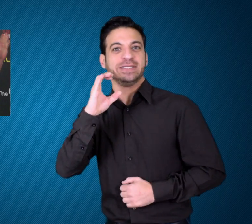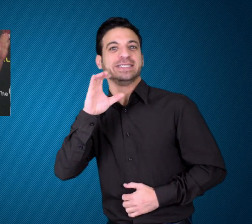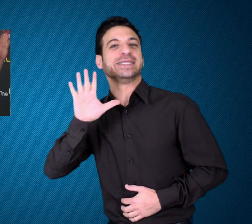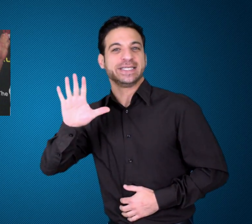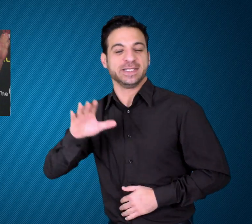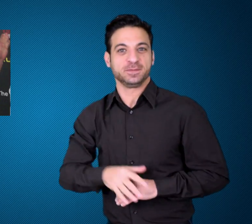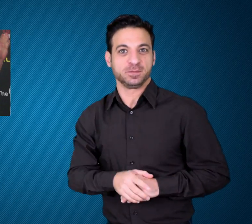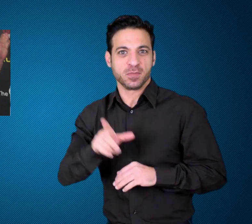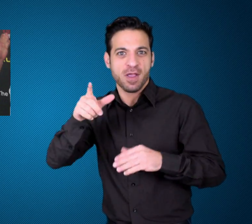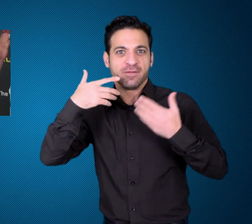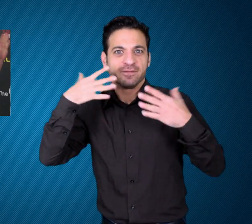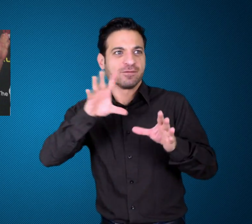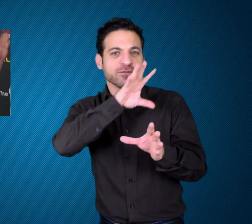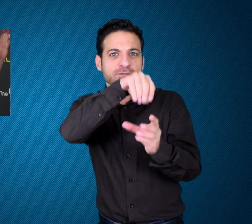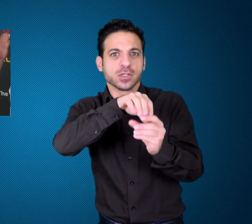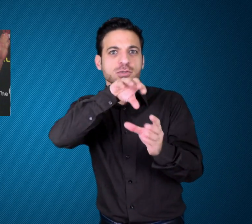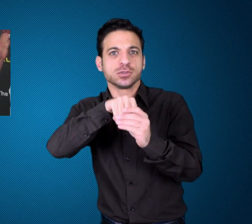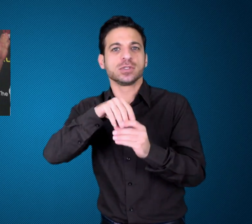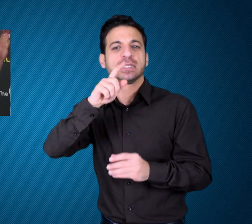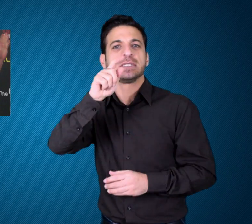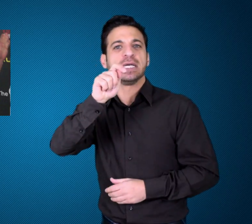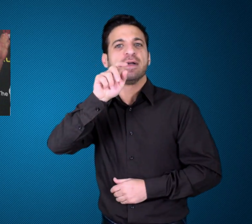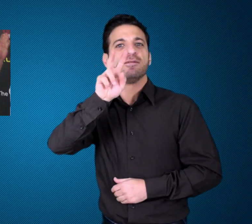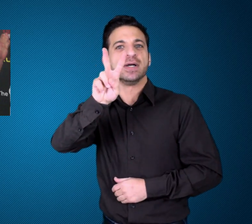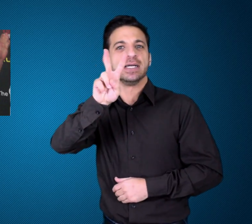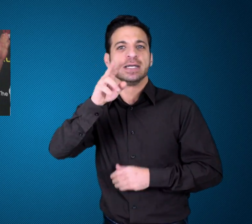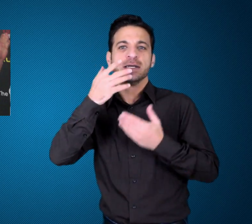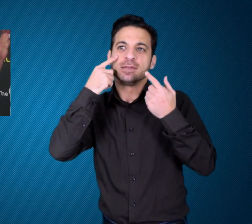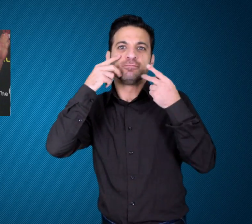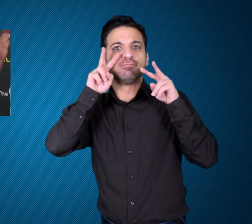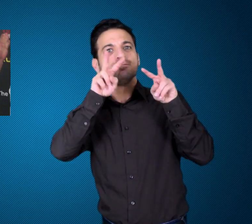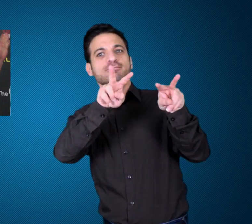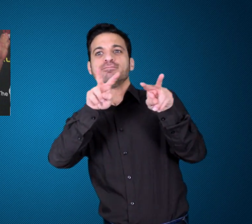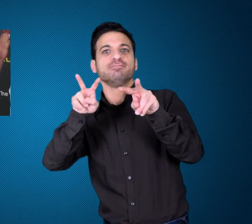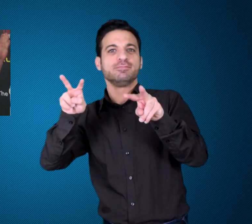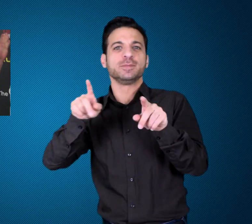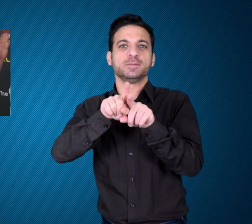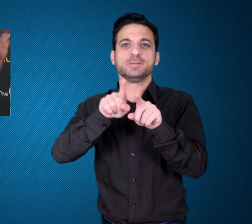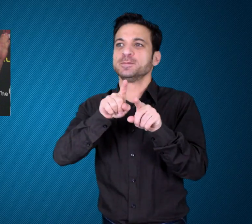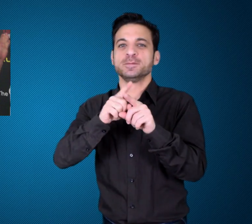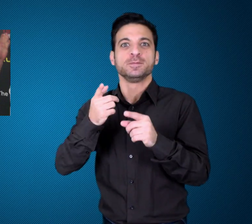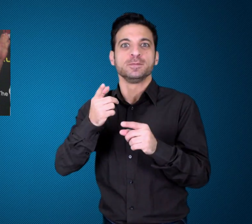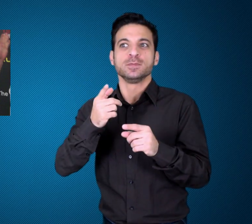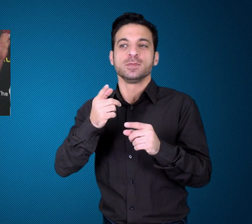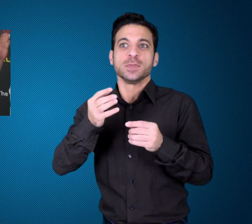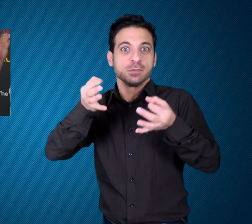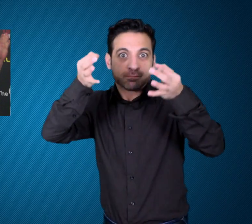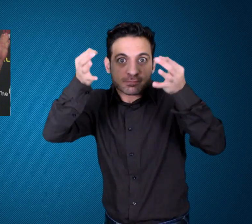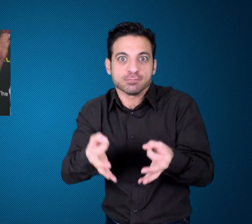fighter! He made appearances on a